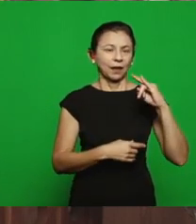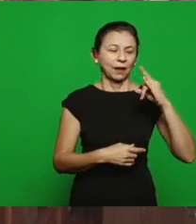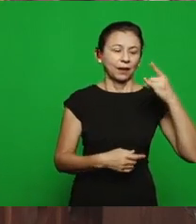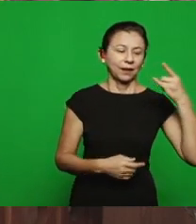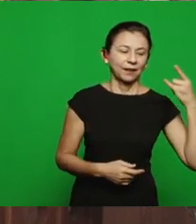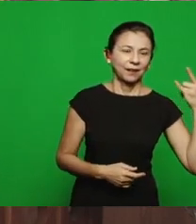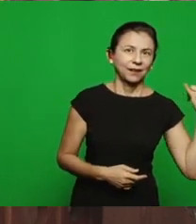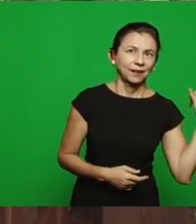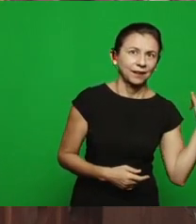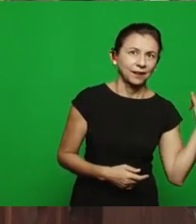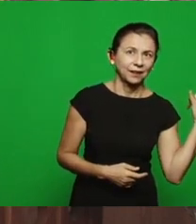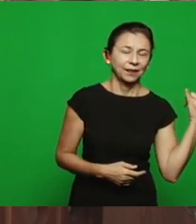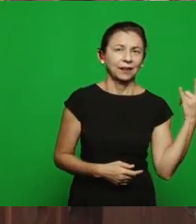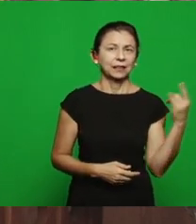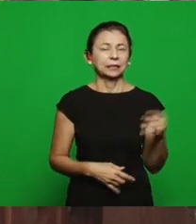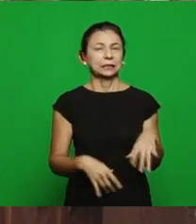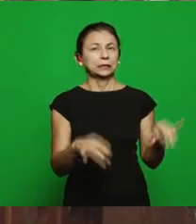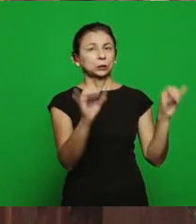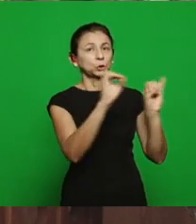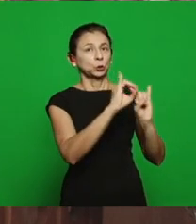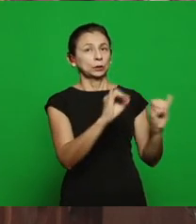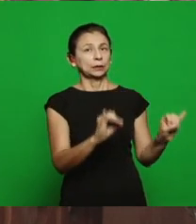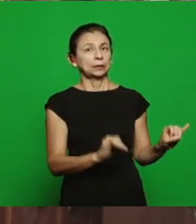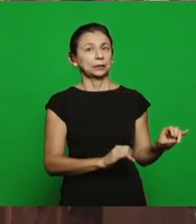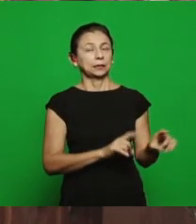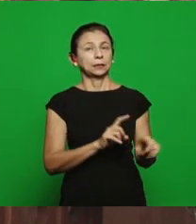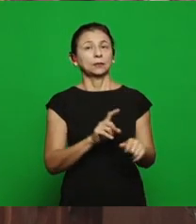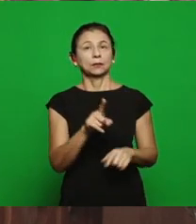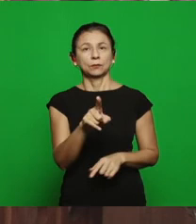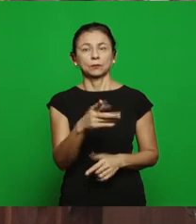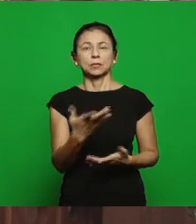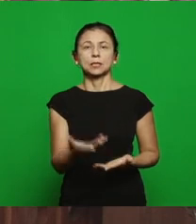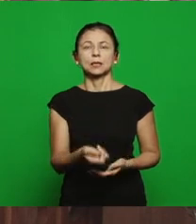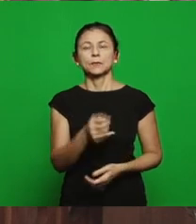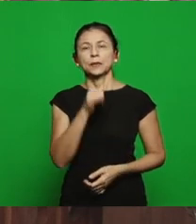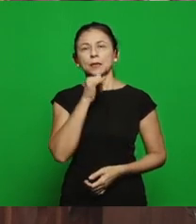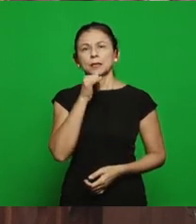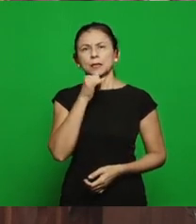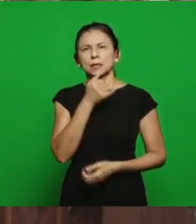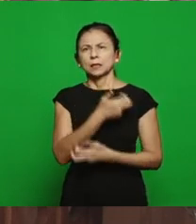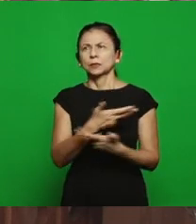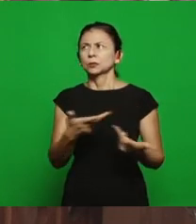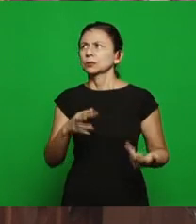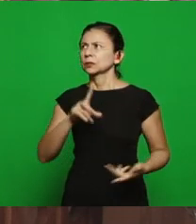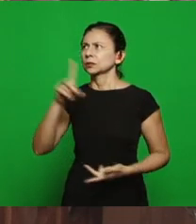is it, that's when you leave what's spiritual and turns to the object, for example